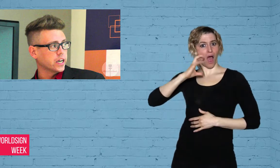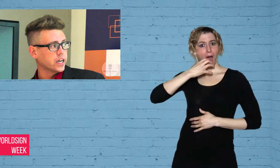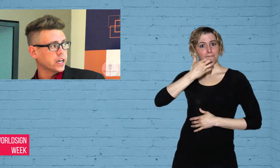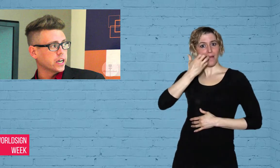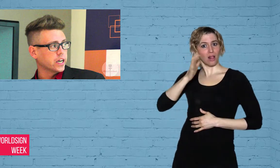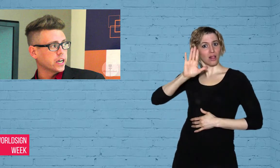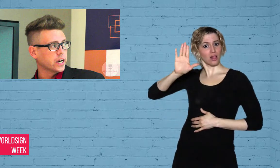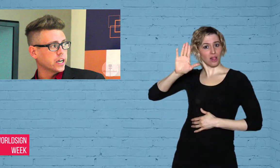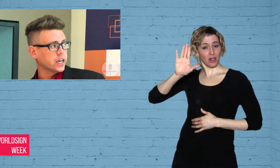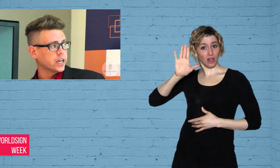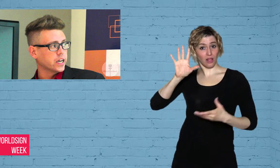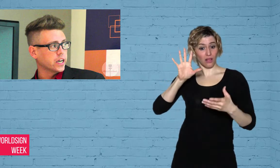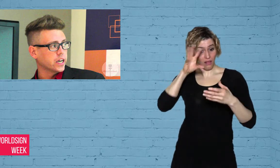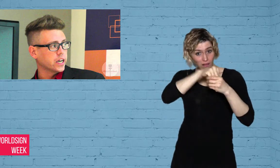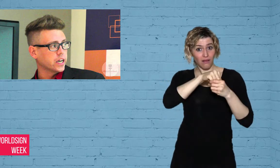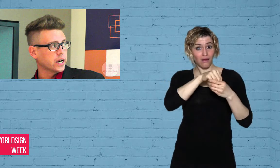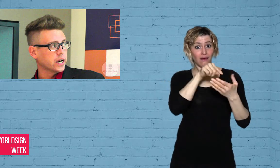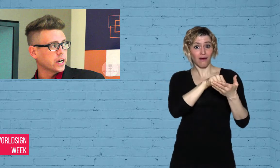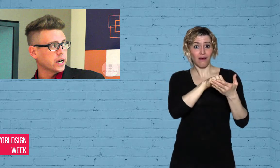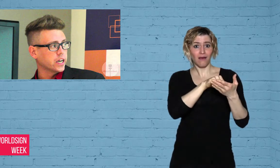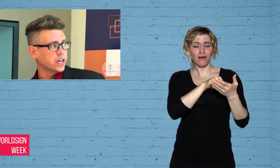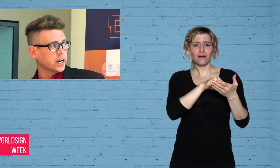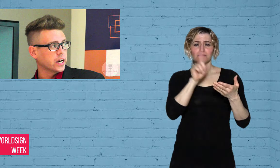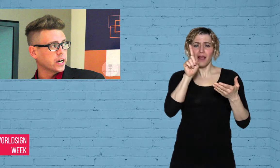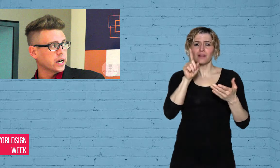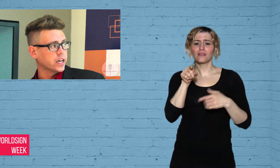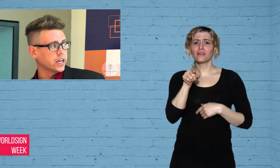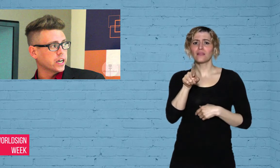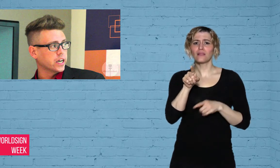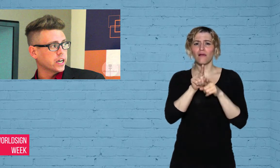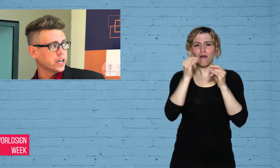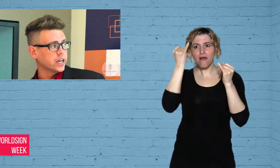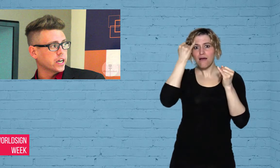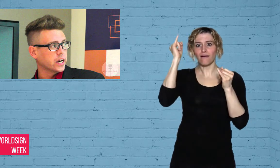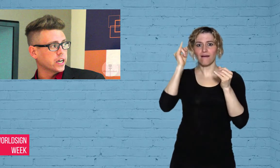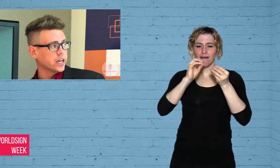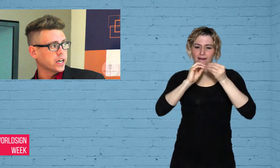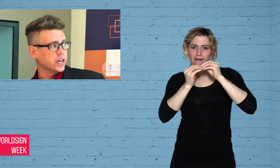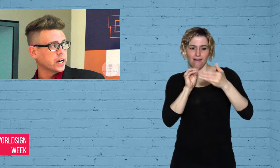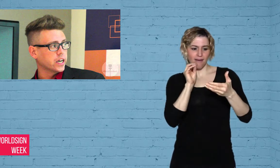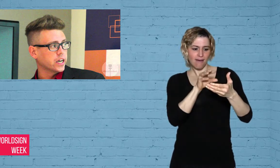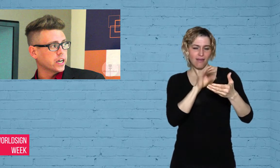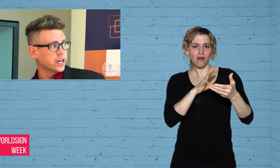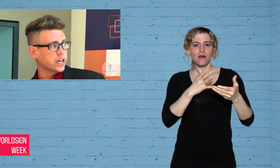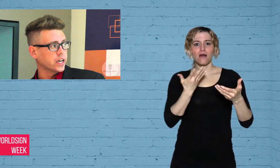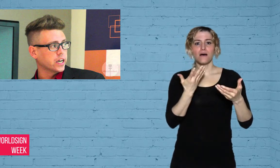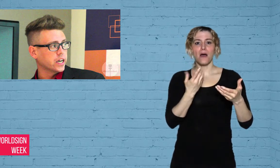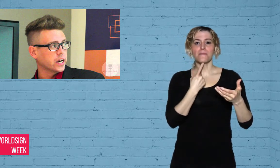accommodate Deaf people. He is